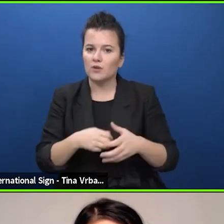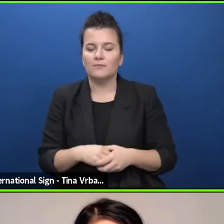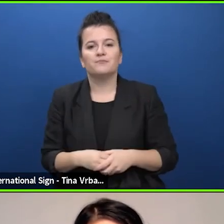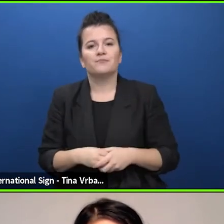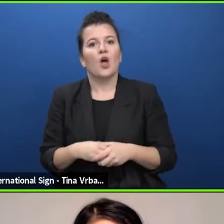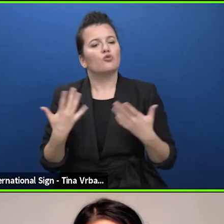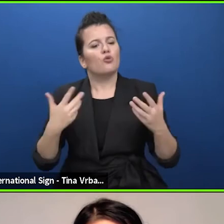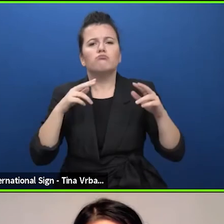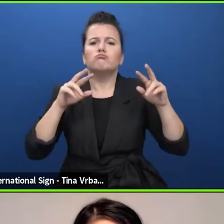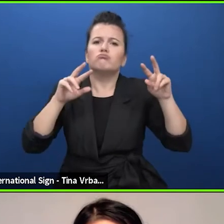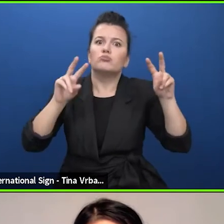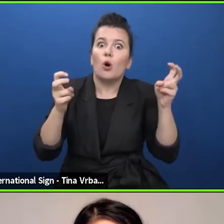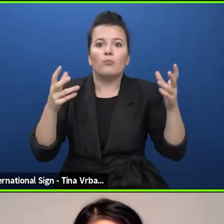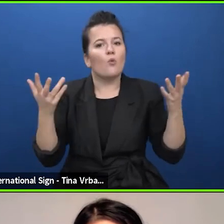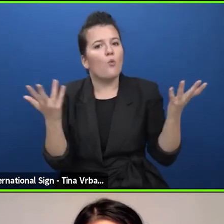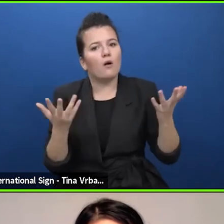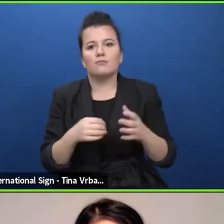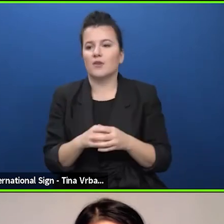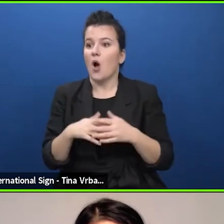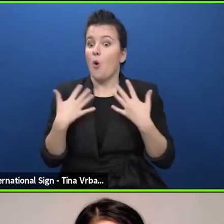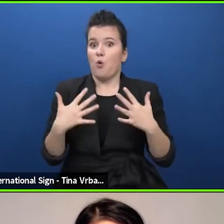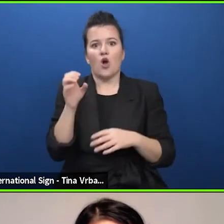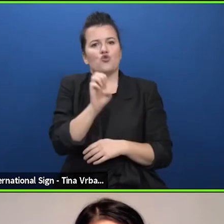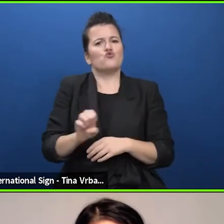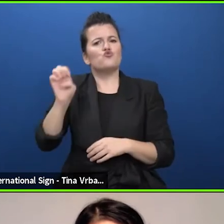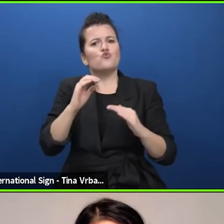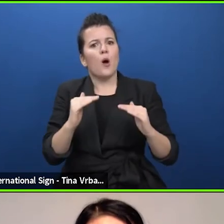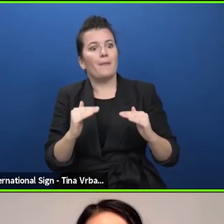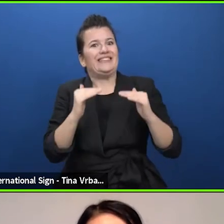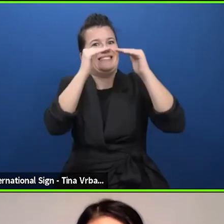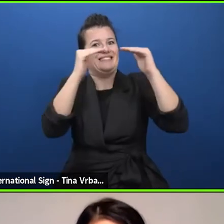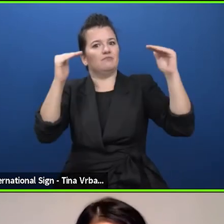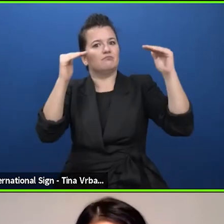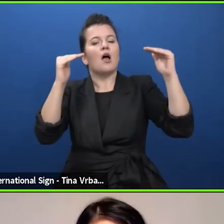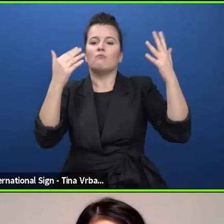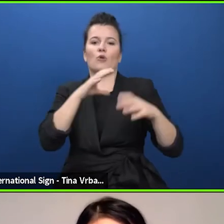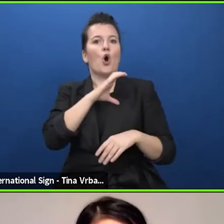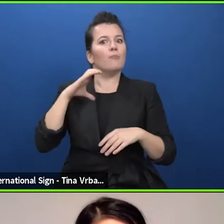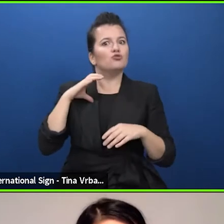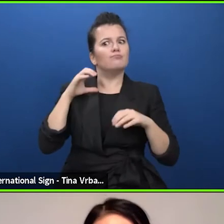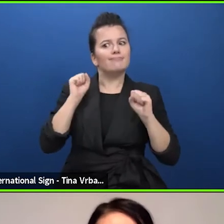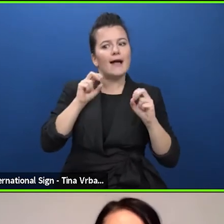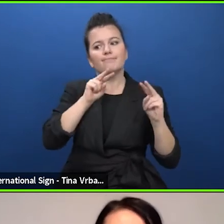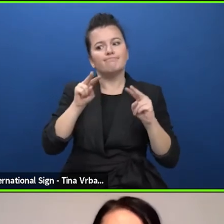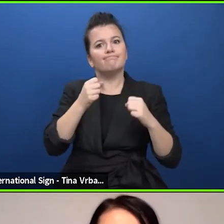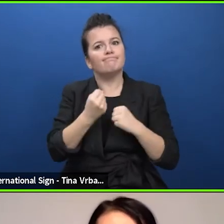the most pressing issues that the European level would have to look at. And we came up with a set